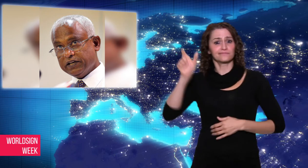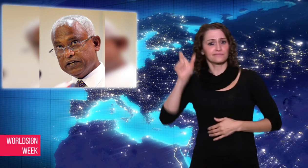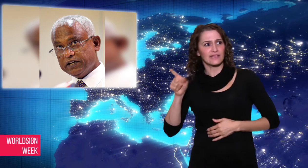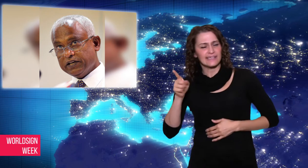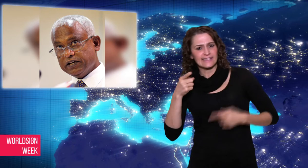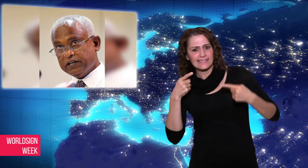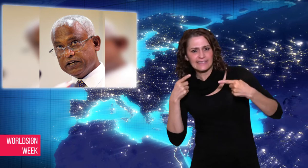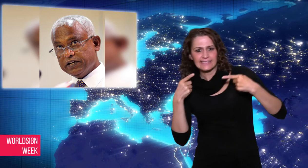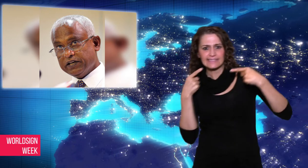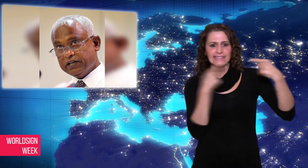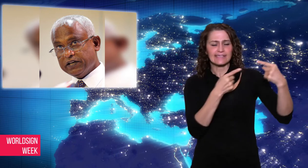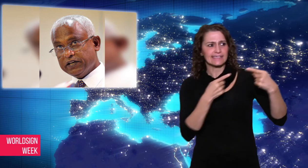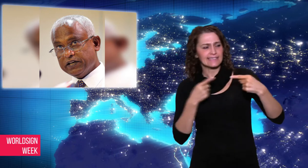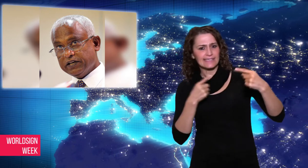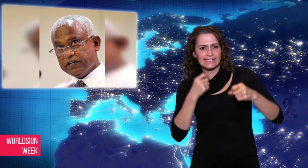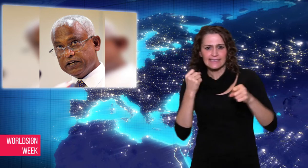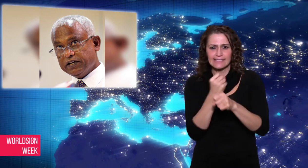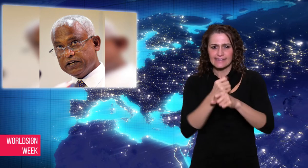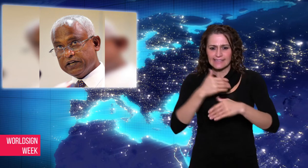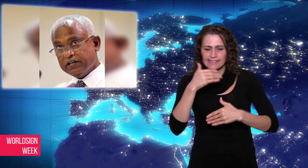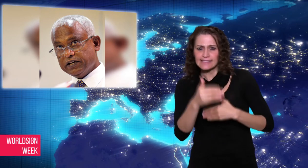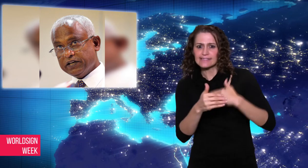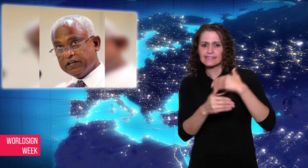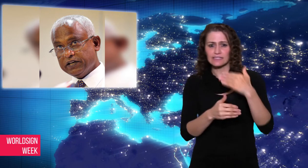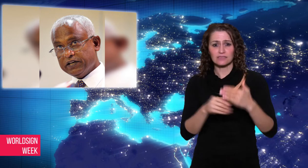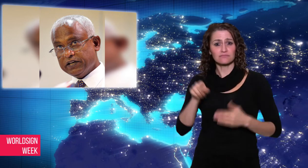majority leader. Upon the